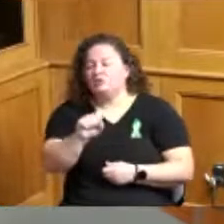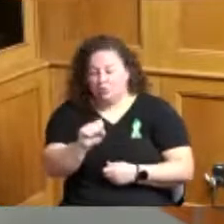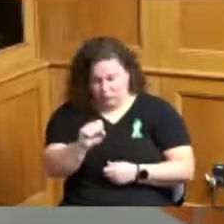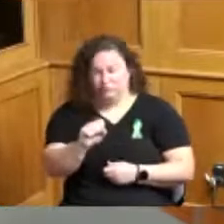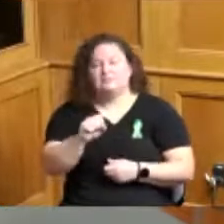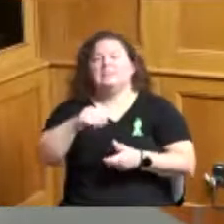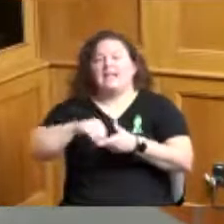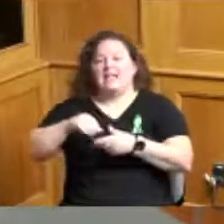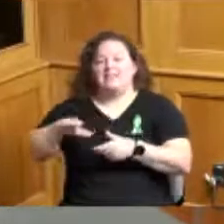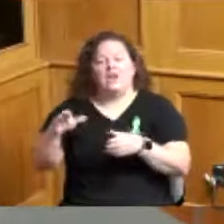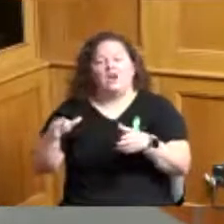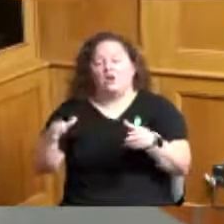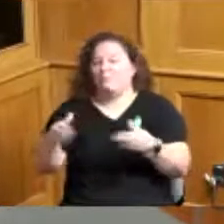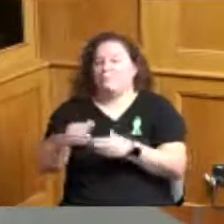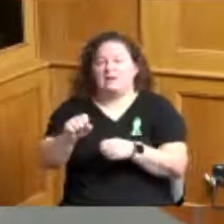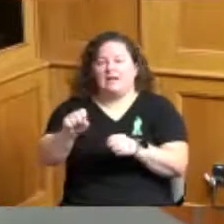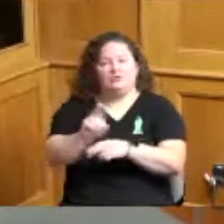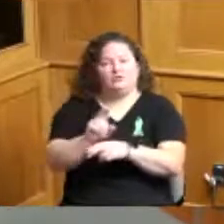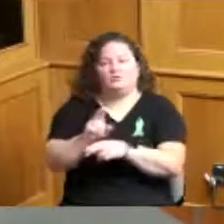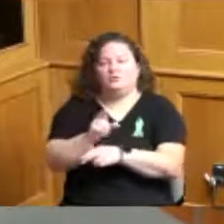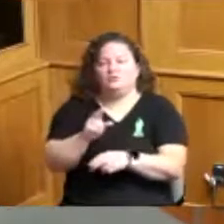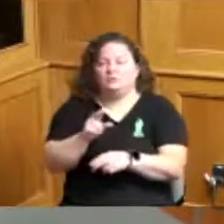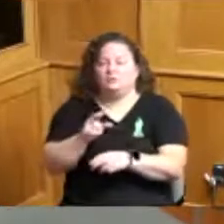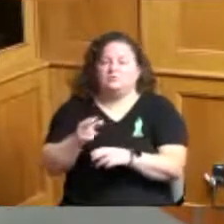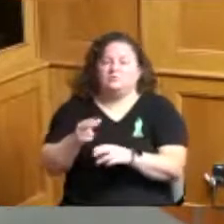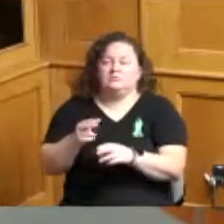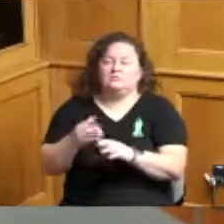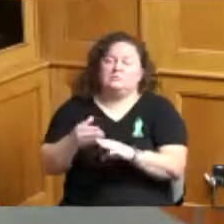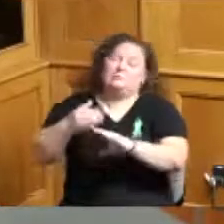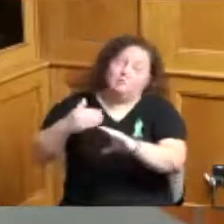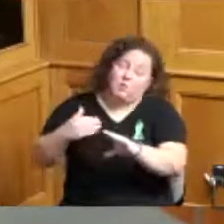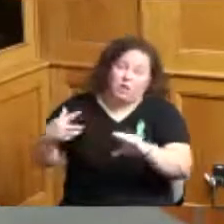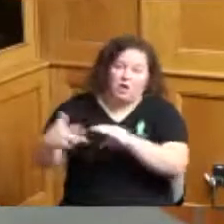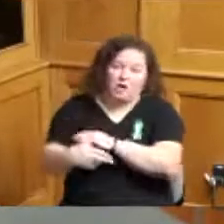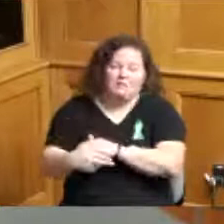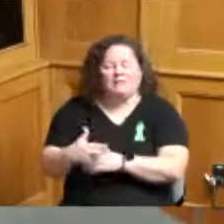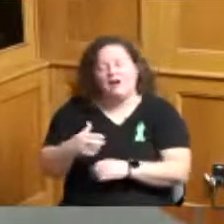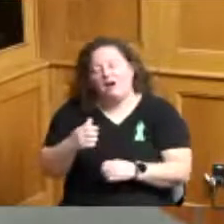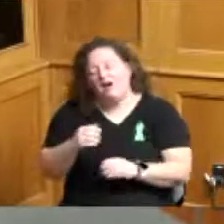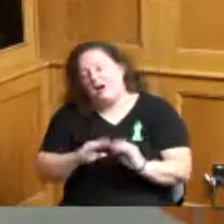whether it be shutting off which is a you know obviously not the preferred approach to use